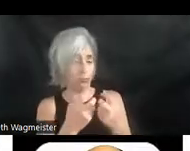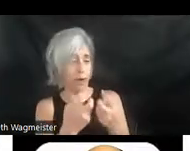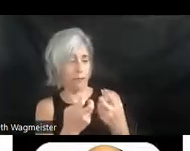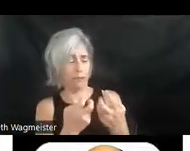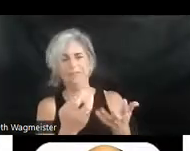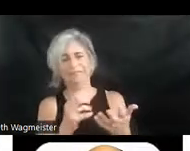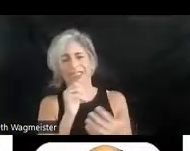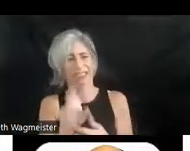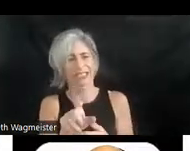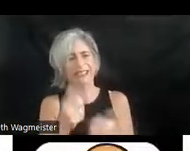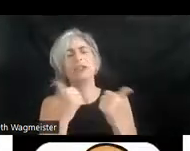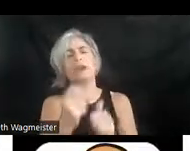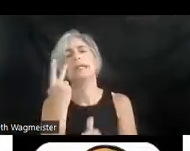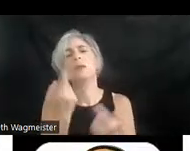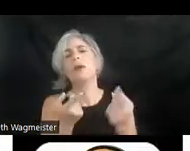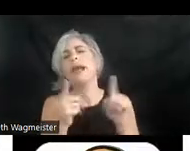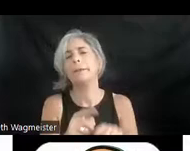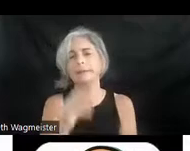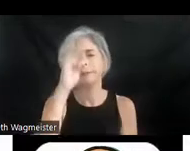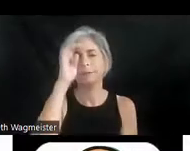Let's give it a try